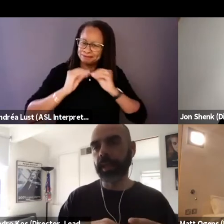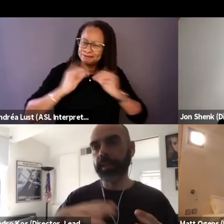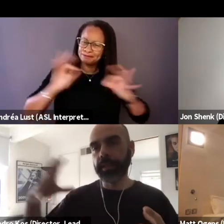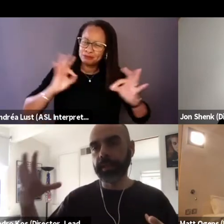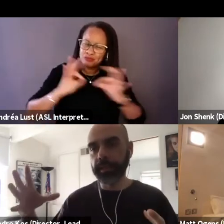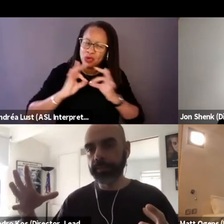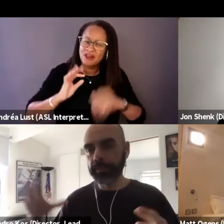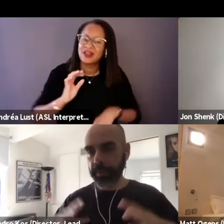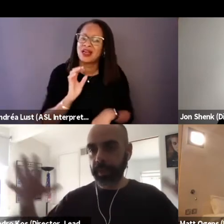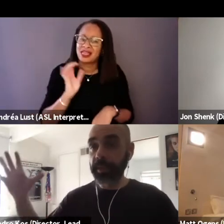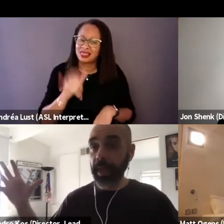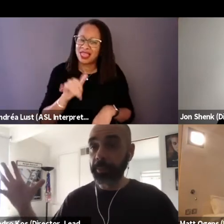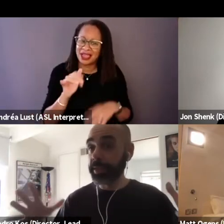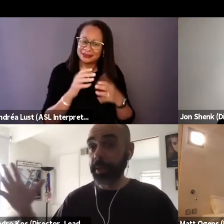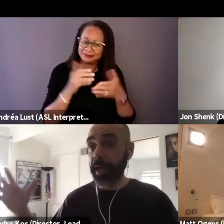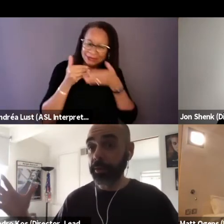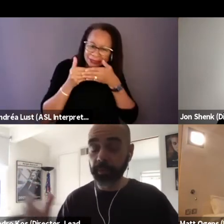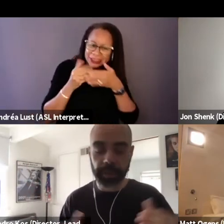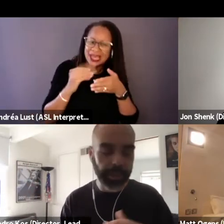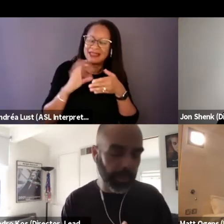and the epic the macro, right?